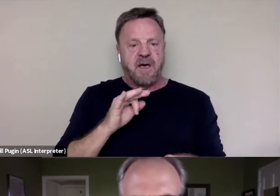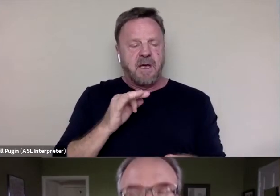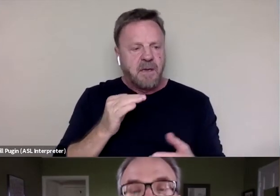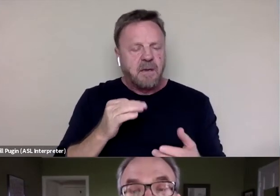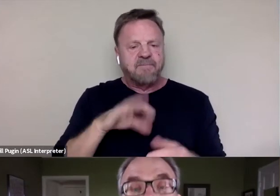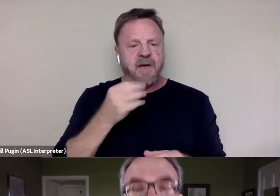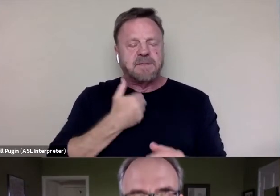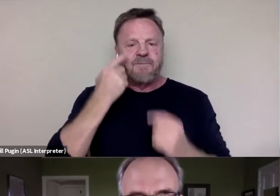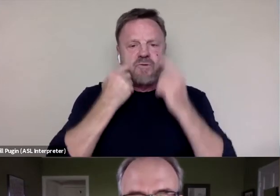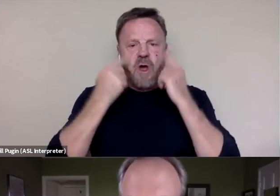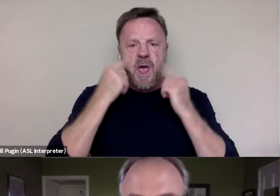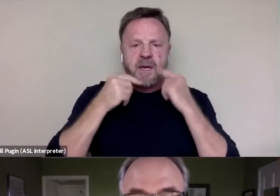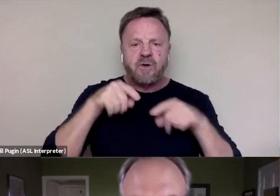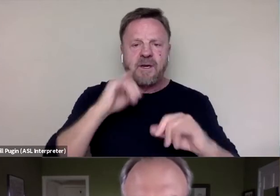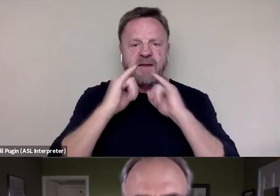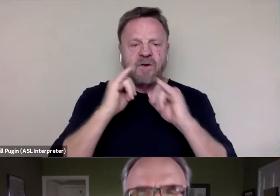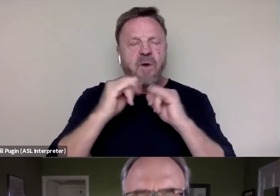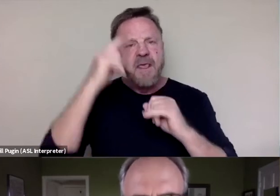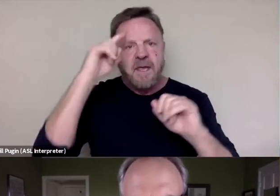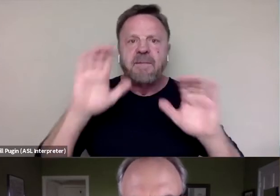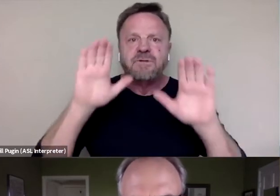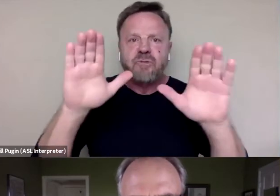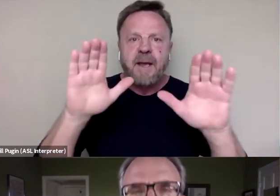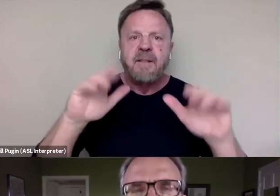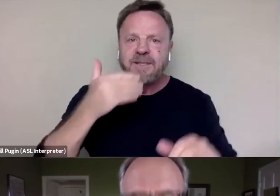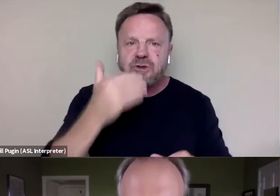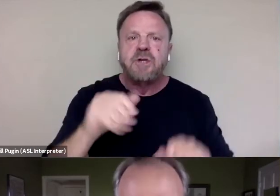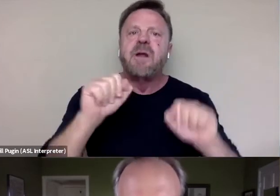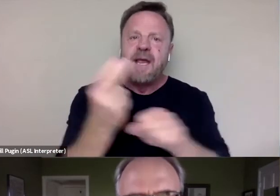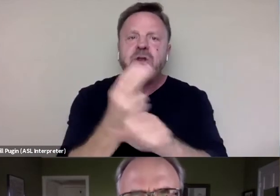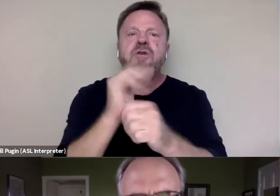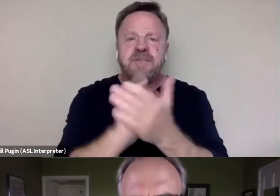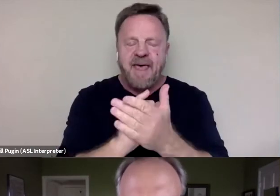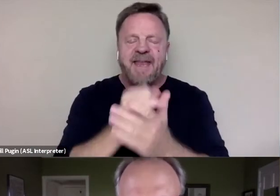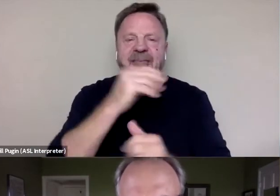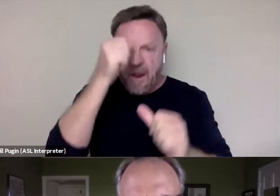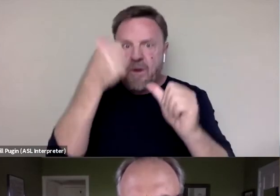I think, okay, great, that's good, I can use that, and I remember it and I utilize it.